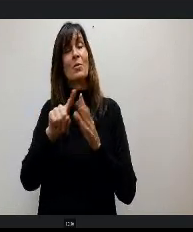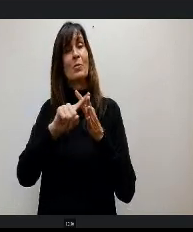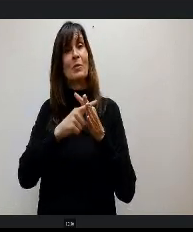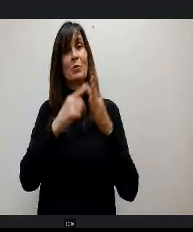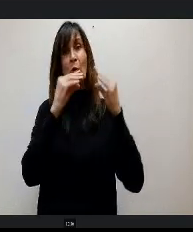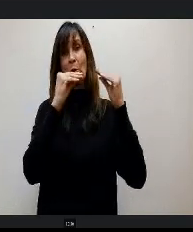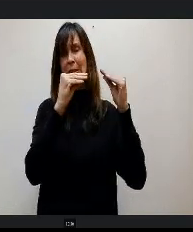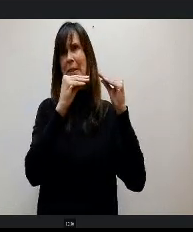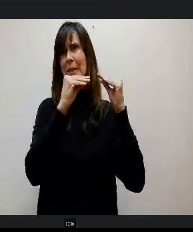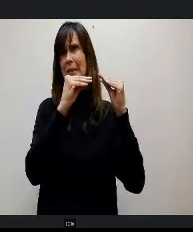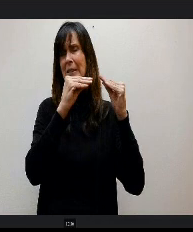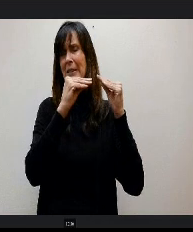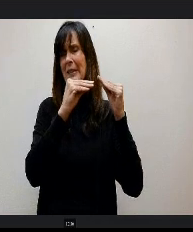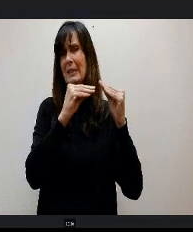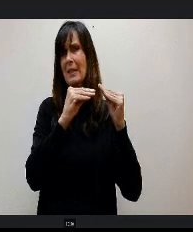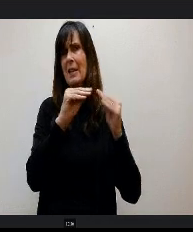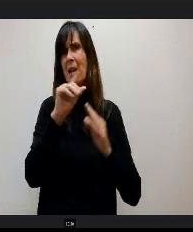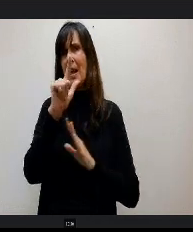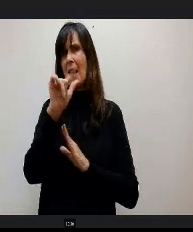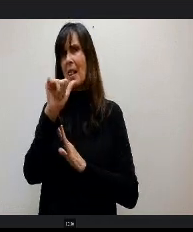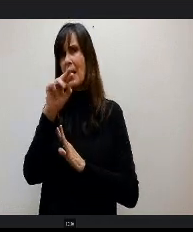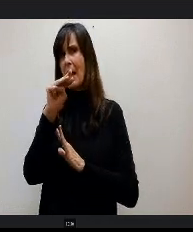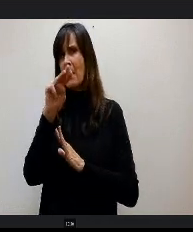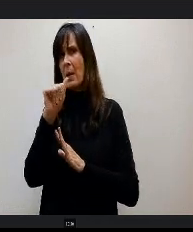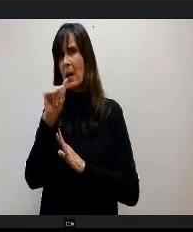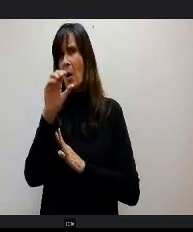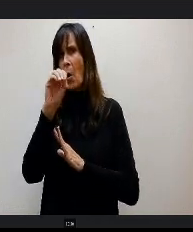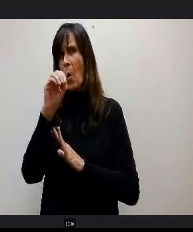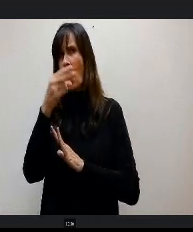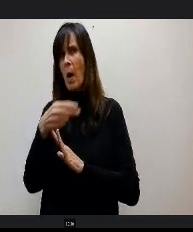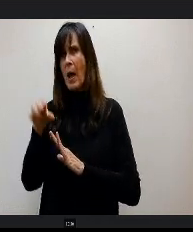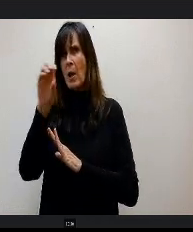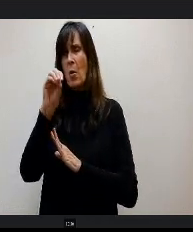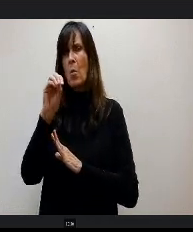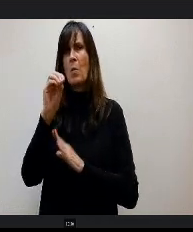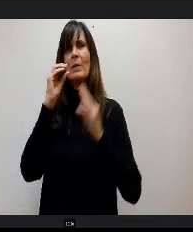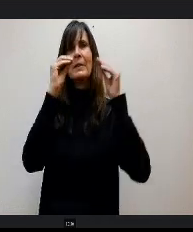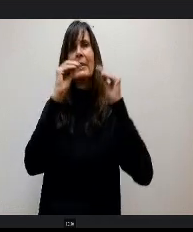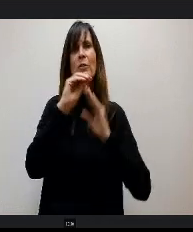hopefully, right Lima OH. As a third and 5th grade teacher, somebody's